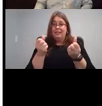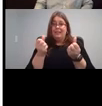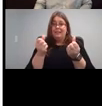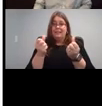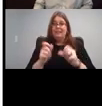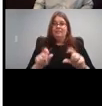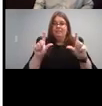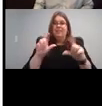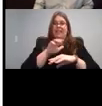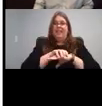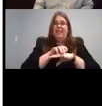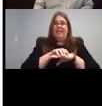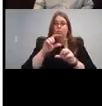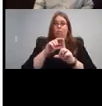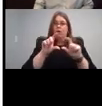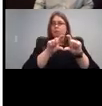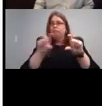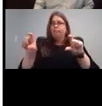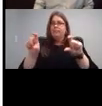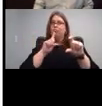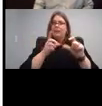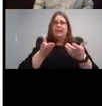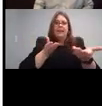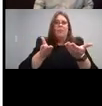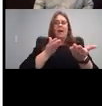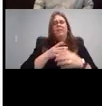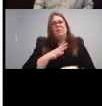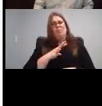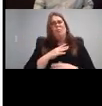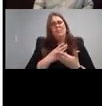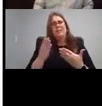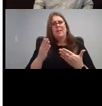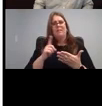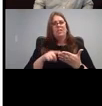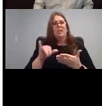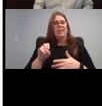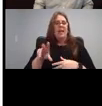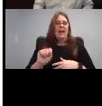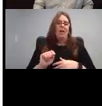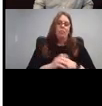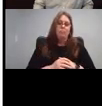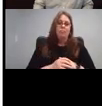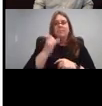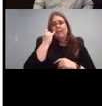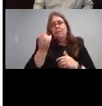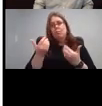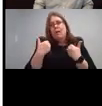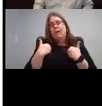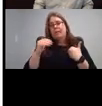interactive, really, really cool stuff. So check it out, especially if your child is starting to read. But you know,